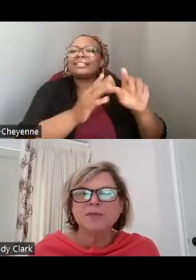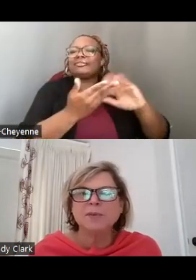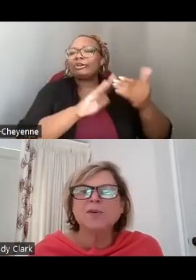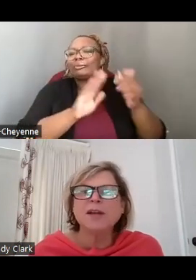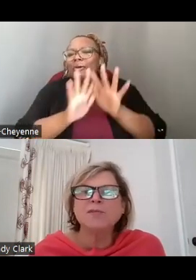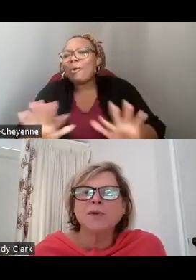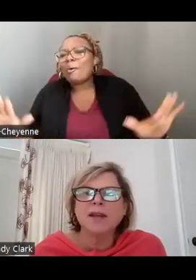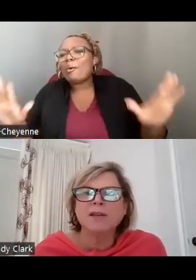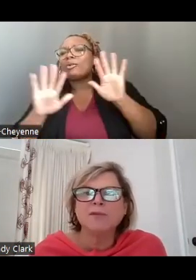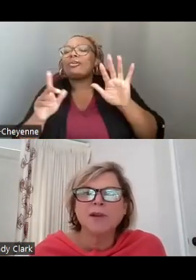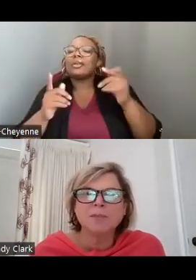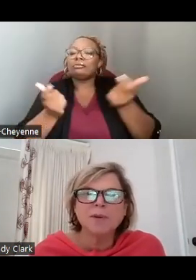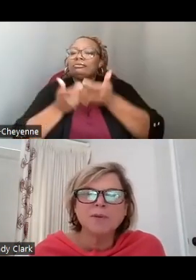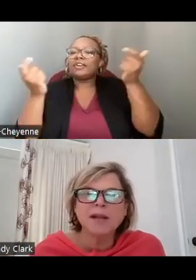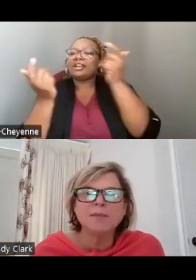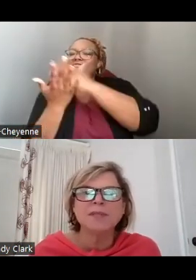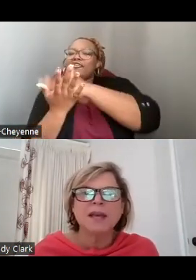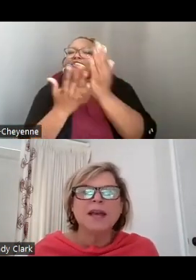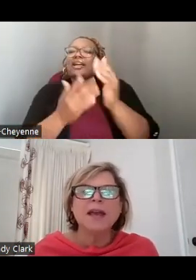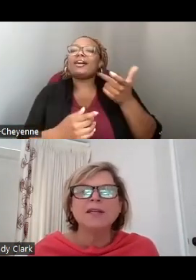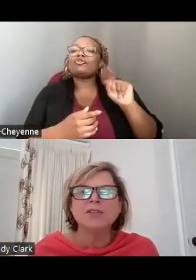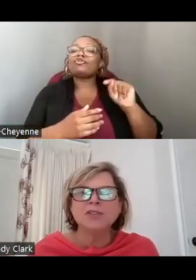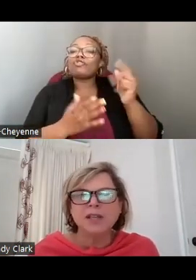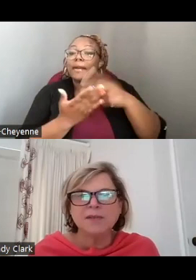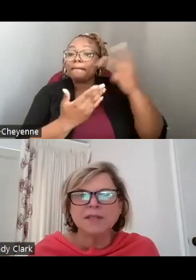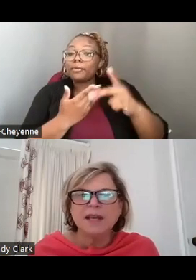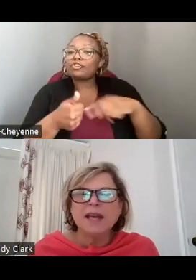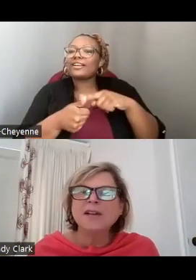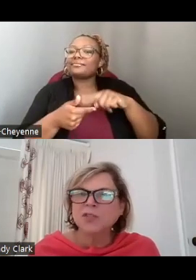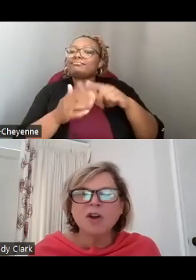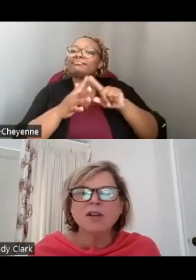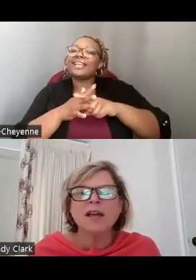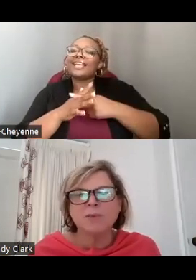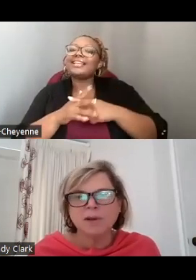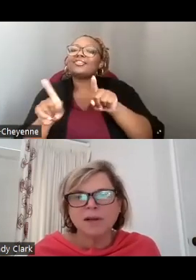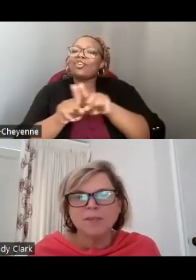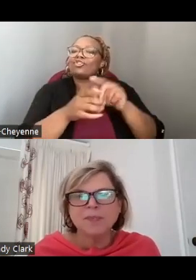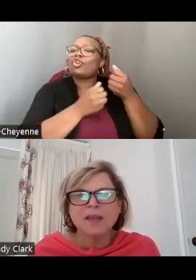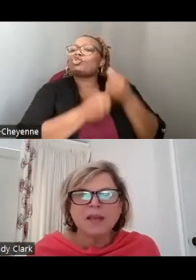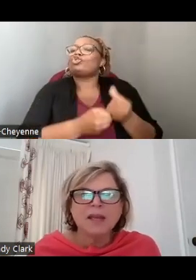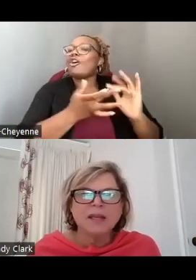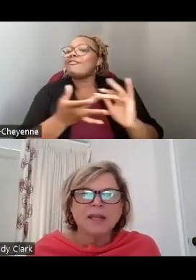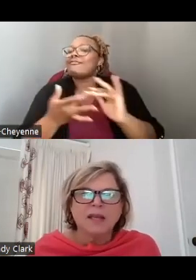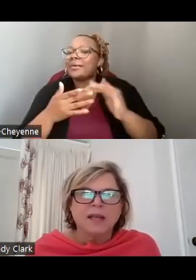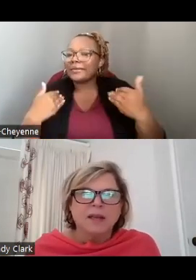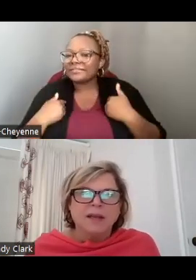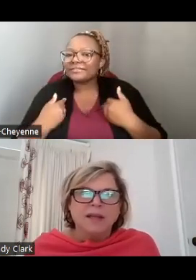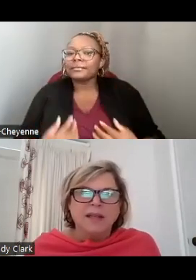THROUGH A GREATER VARIETY OF GRANT PROGRAMS AND INITIATIVES AND A STRONG NETWORK.